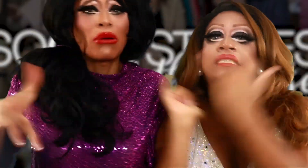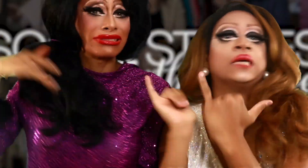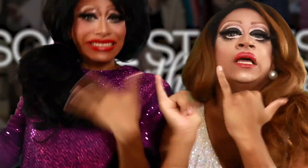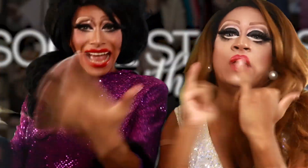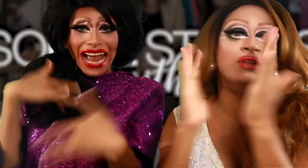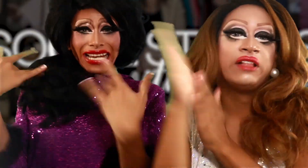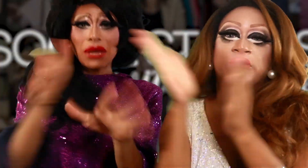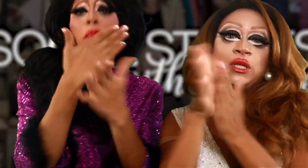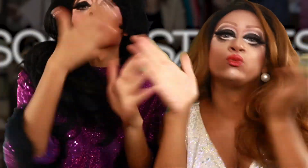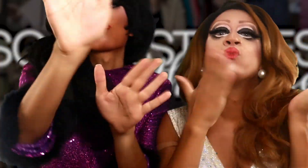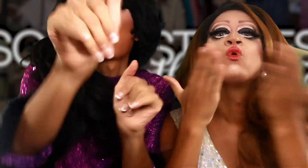Us too, girl! Mwah, mwah!